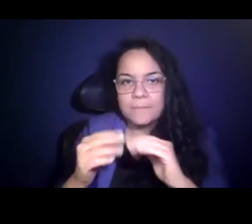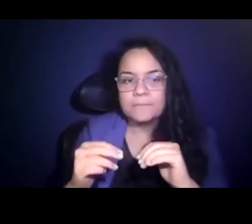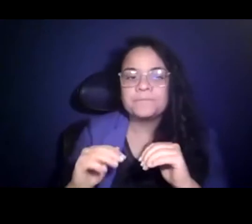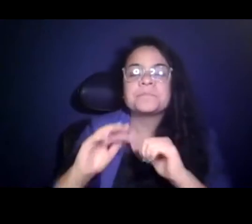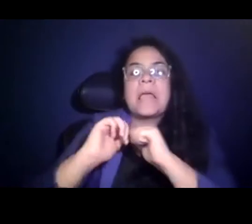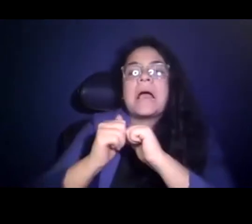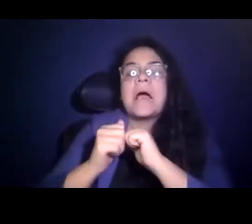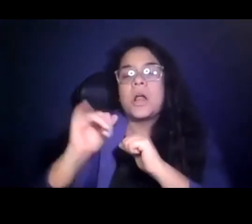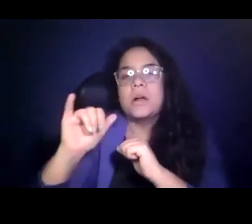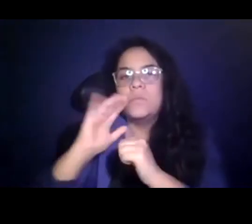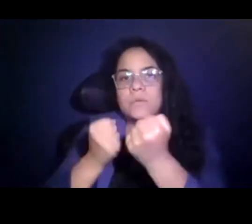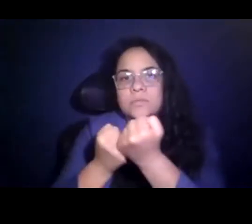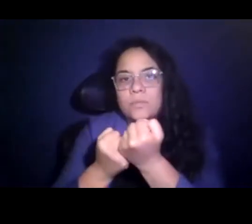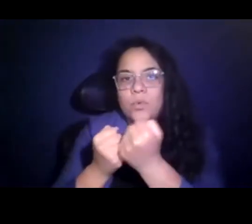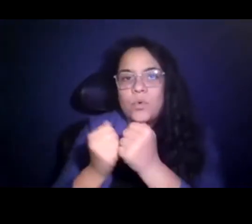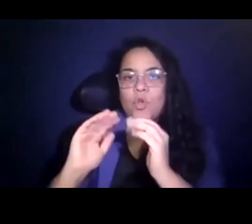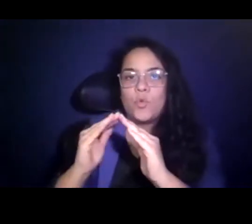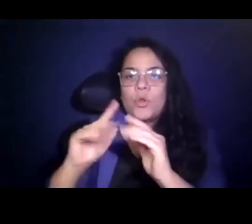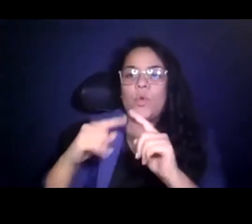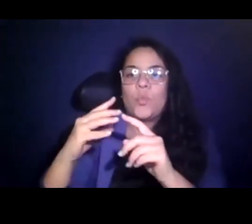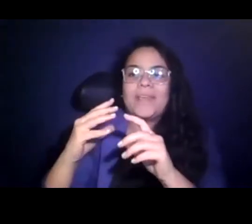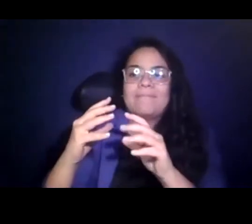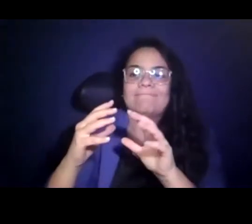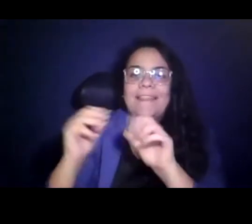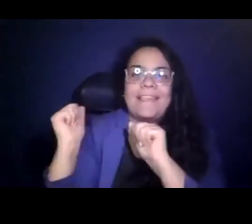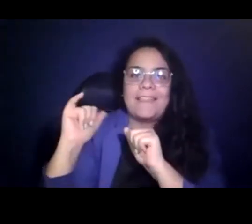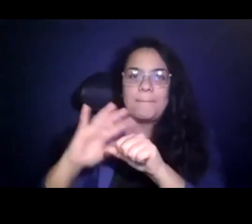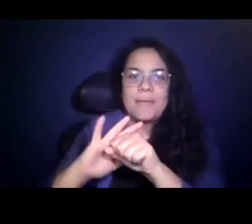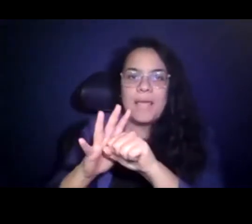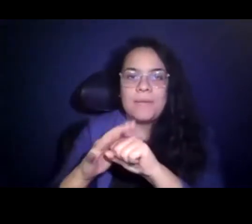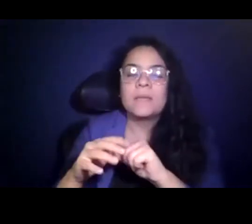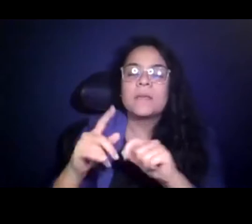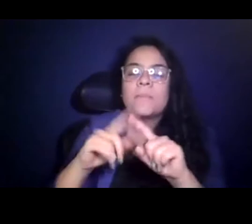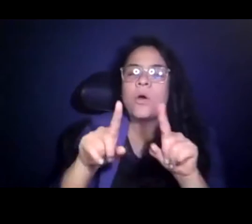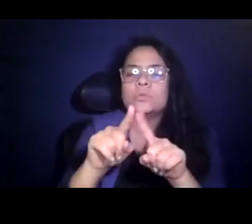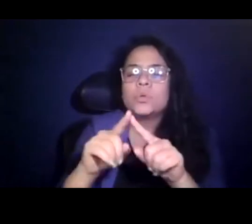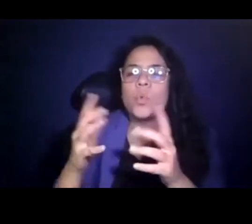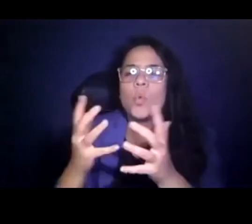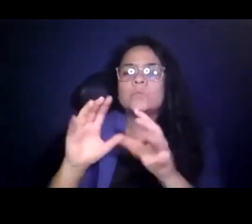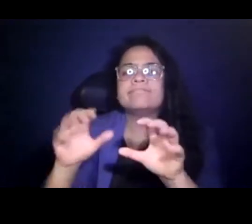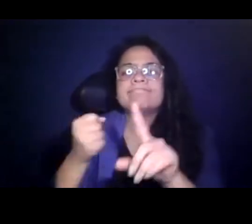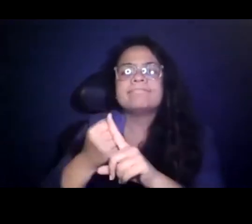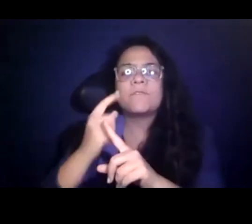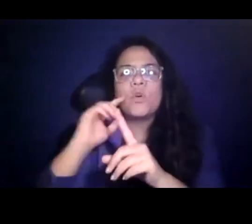to support the community as we get out of the 15:19:52 pandemic, but then also what it's doing for the environment and climate change.